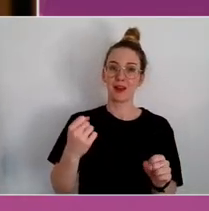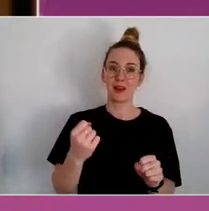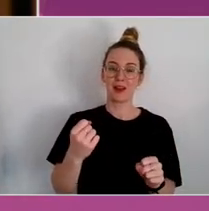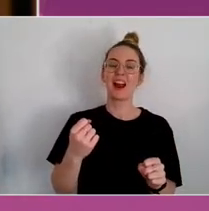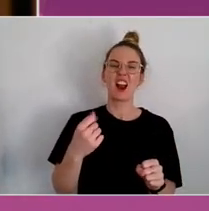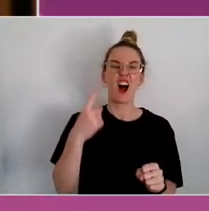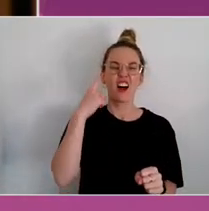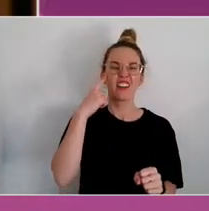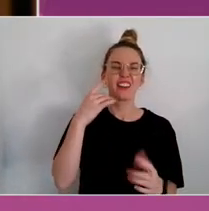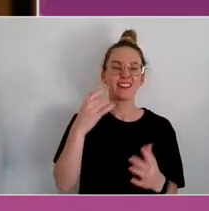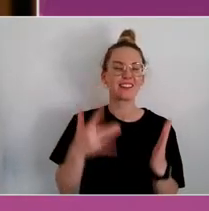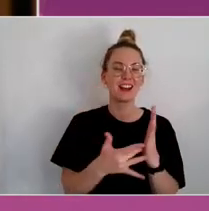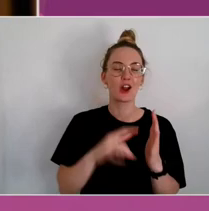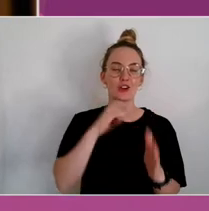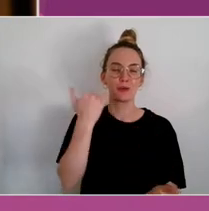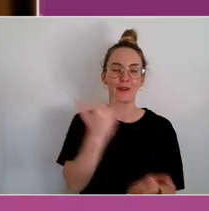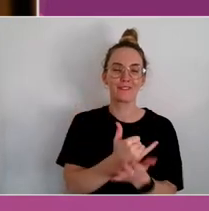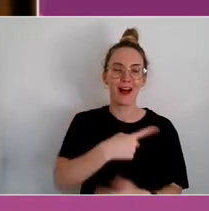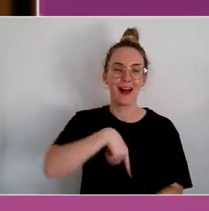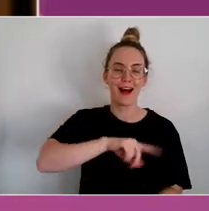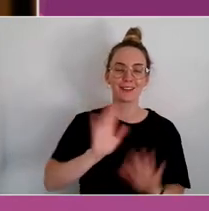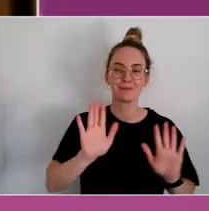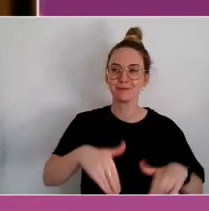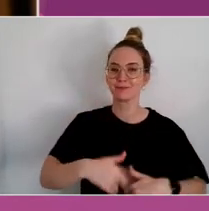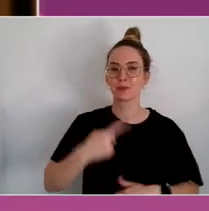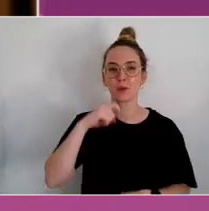But we'll do our best together.